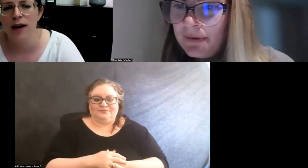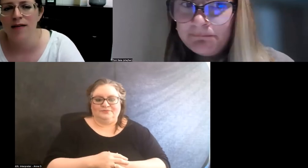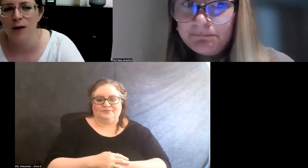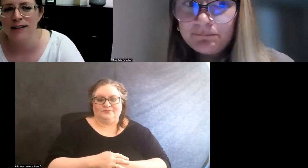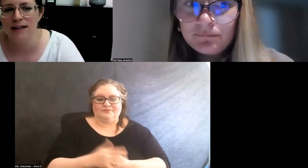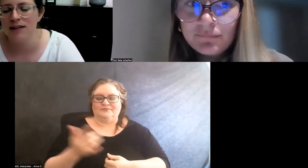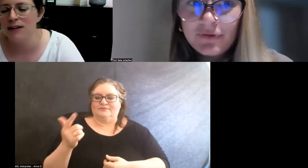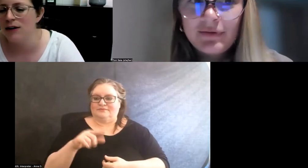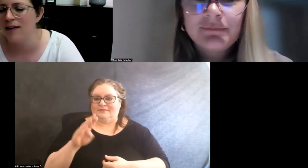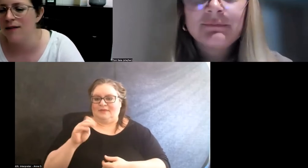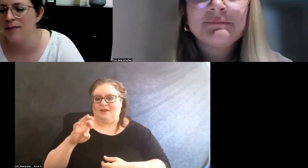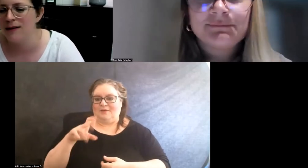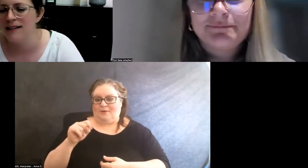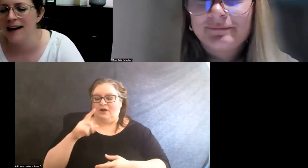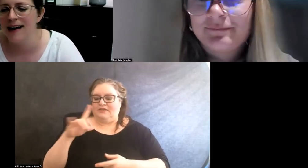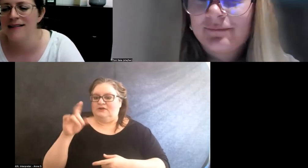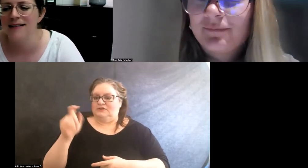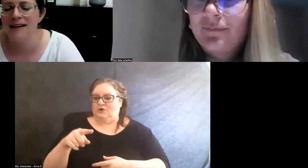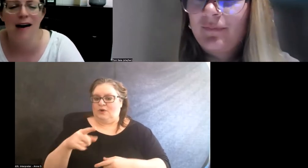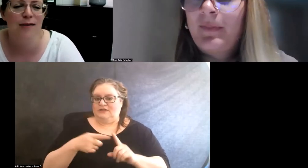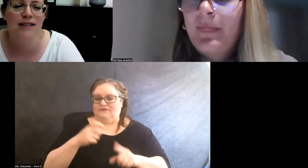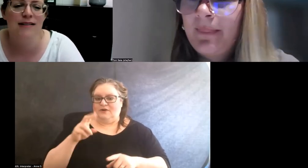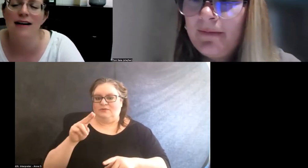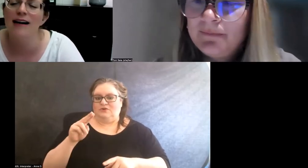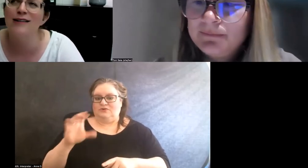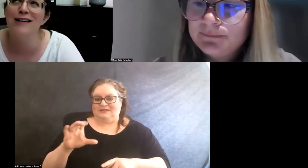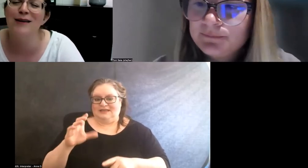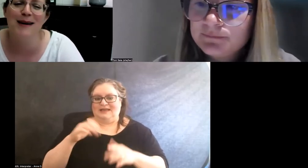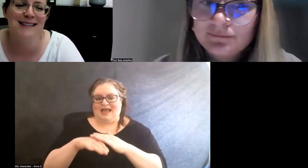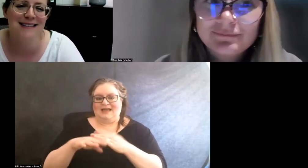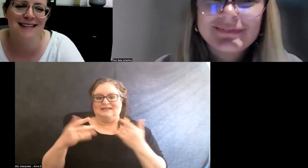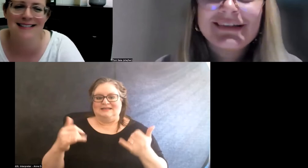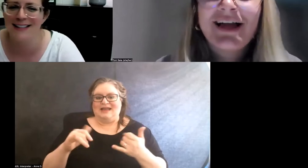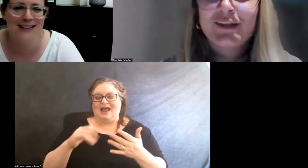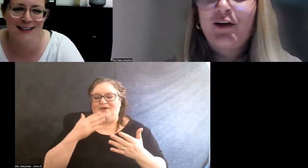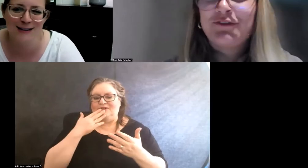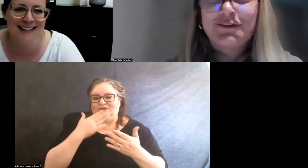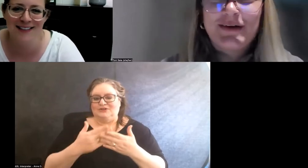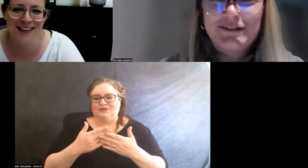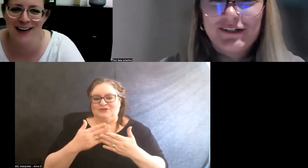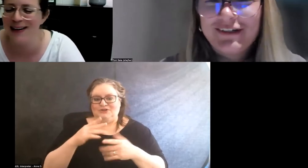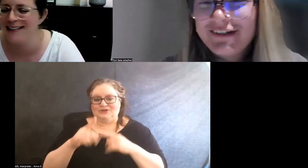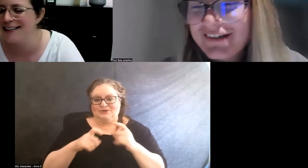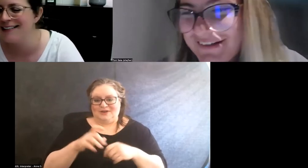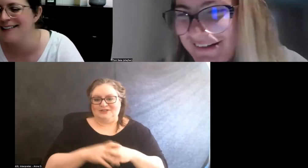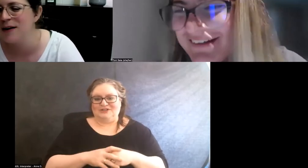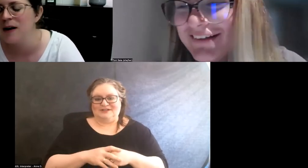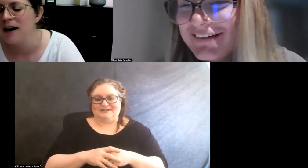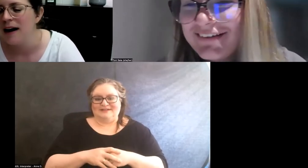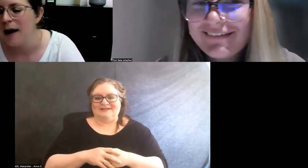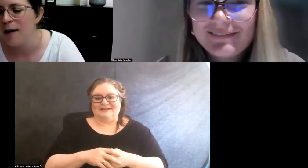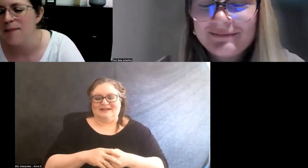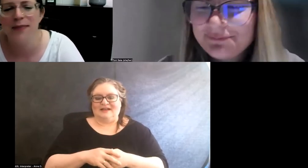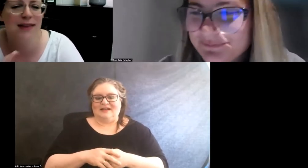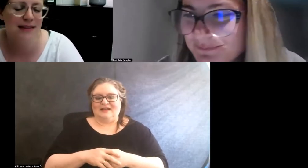We have a question in the chat from UC Access Now which is such a good question. (both chattering)